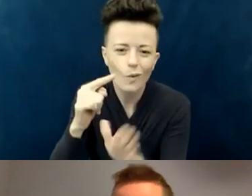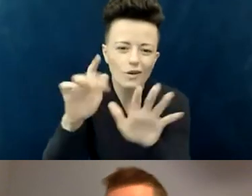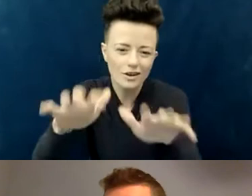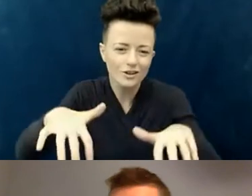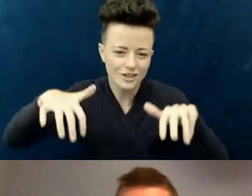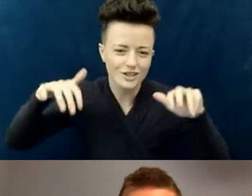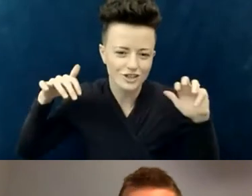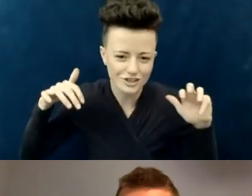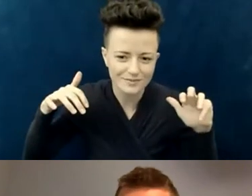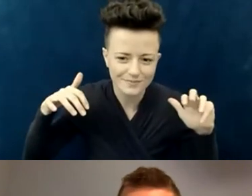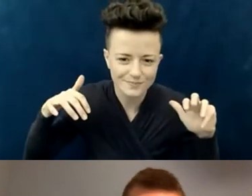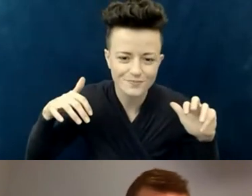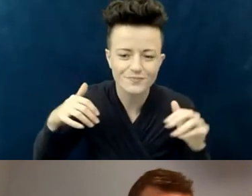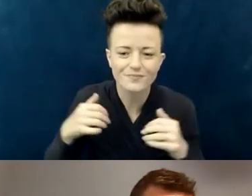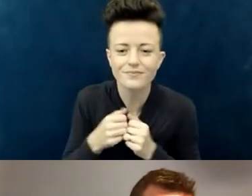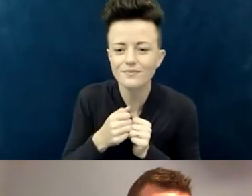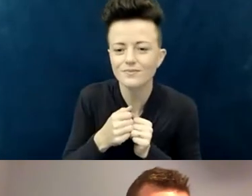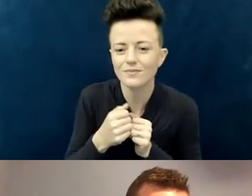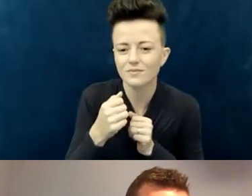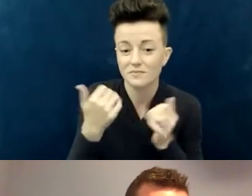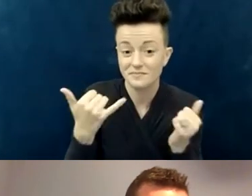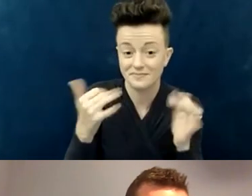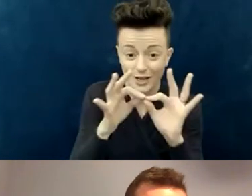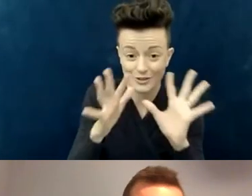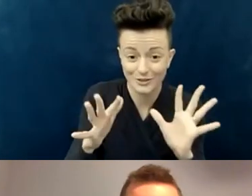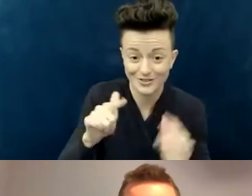One other very small thing I didn't share in the last question...